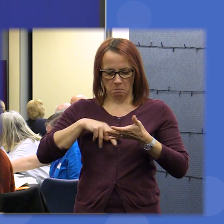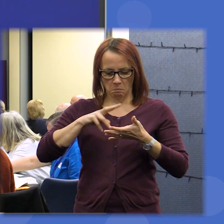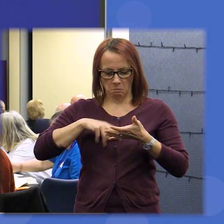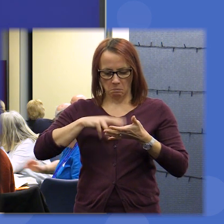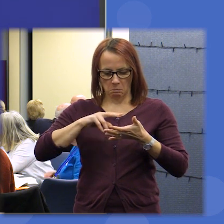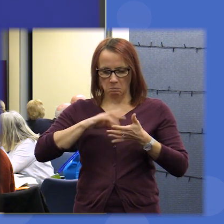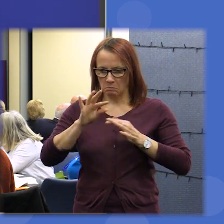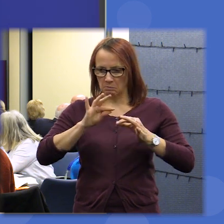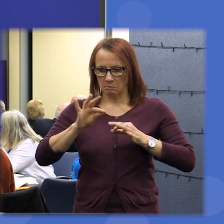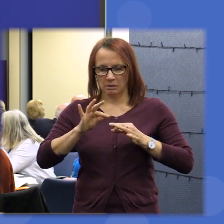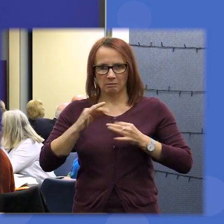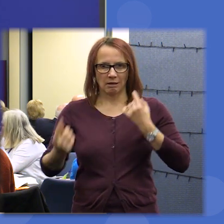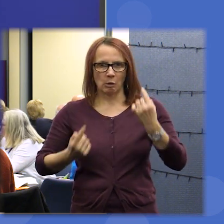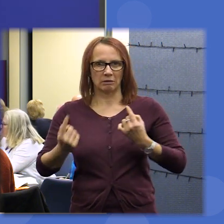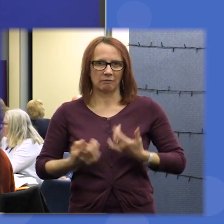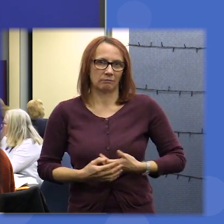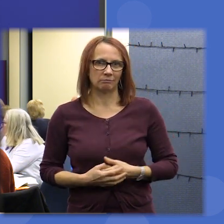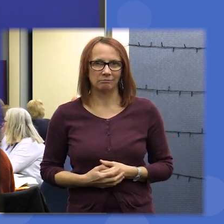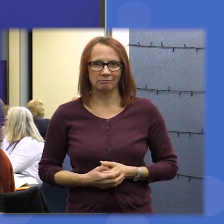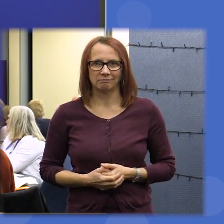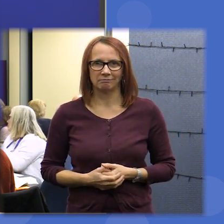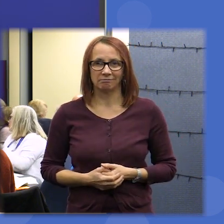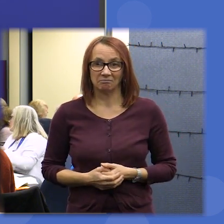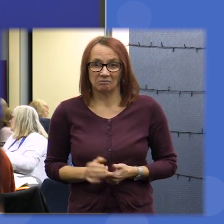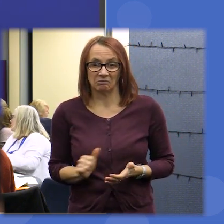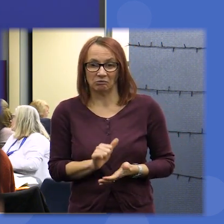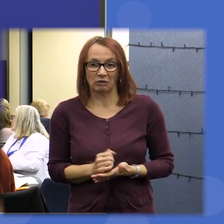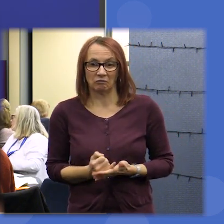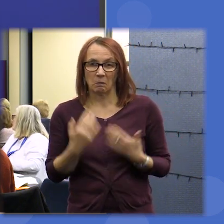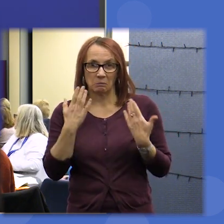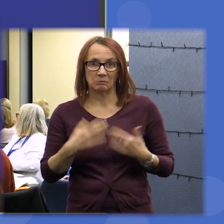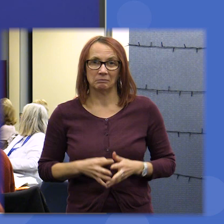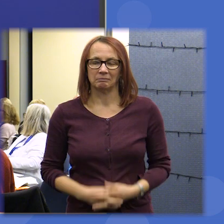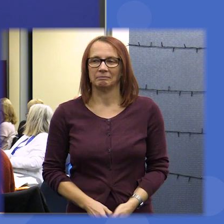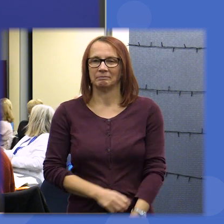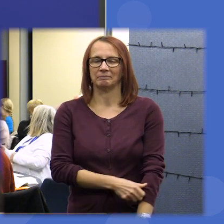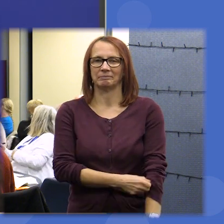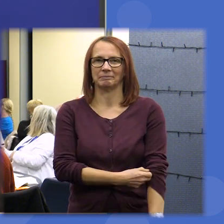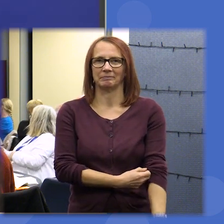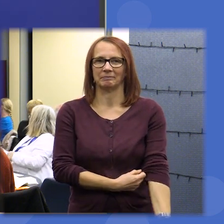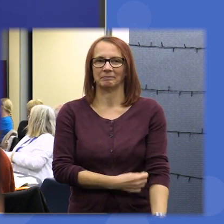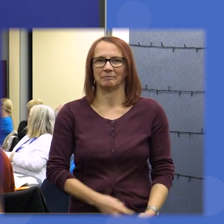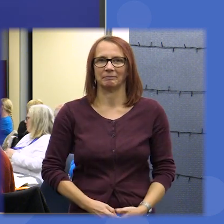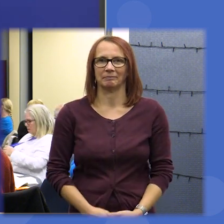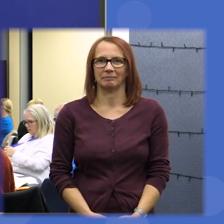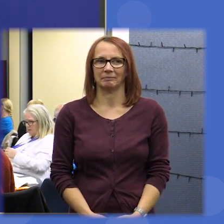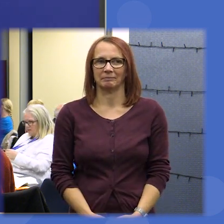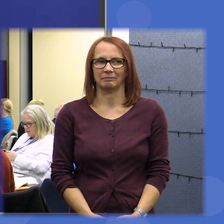chose were tops me so well have we done it rain I well they've done it different